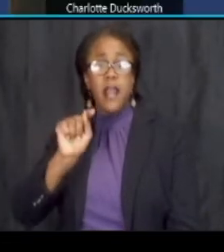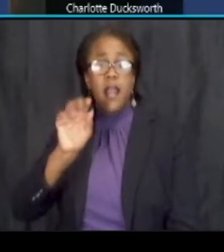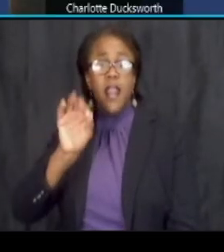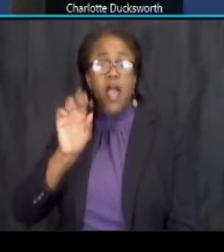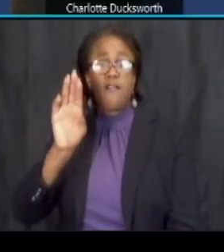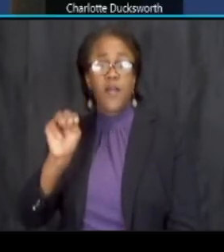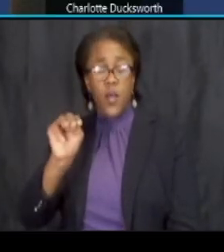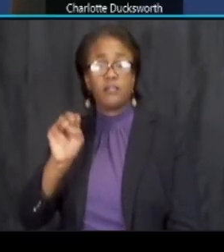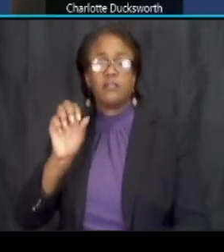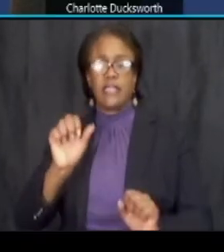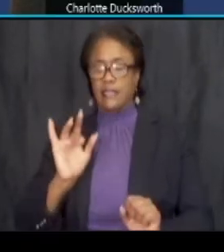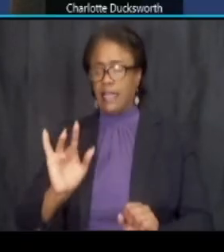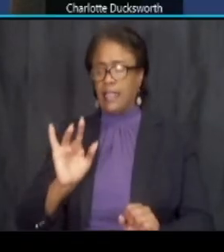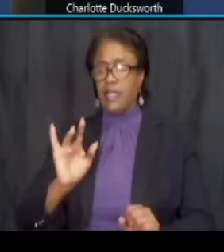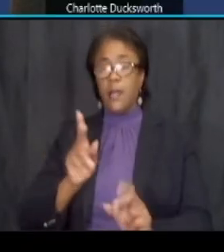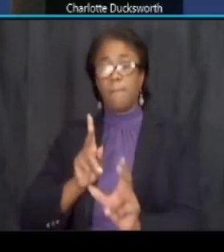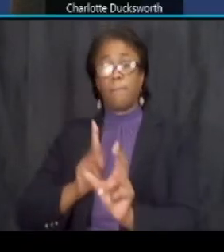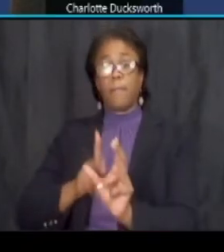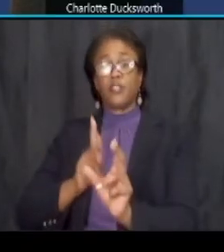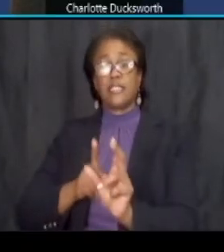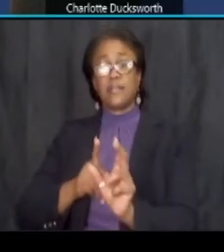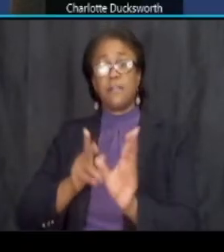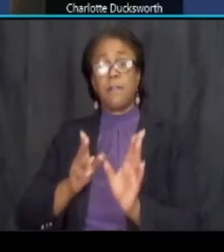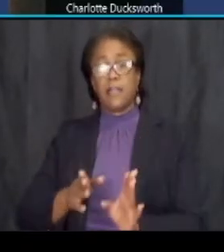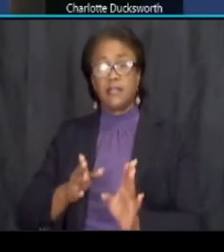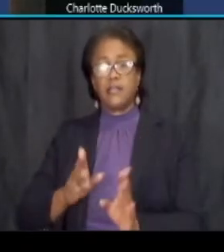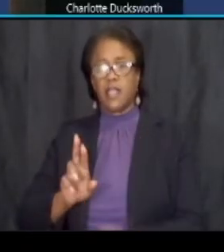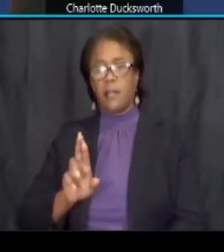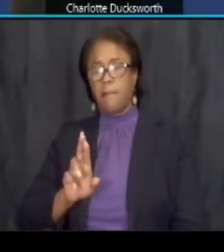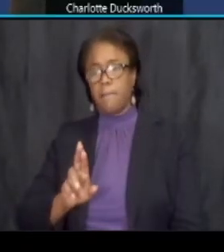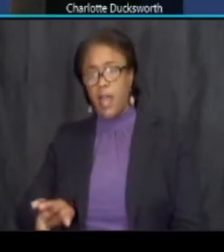participants on the bottom right of the window a new panel will appear